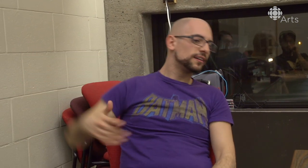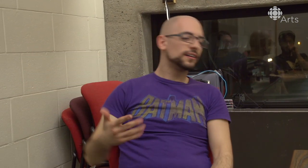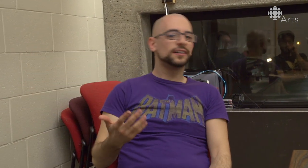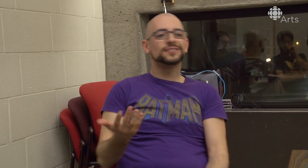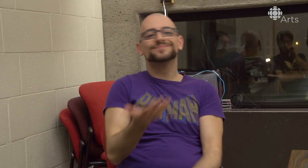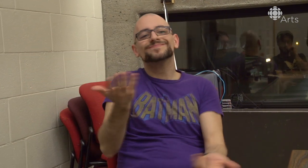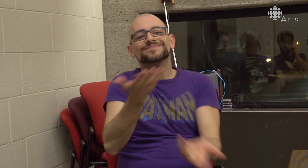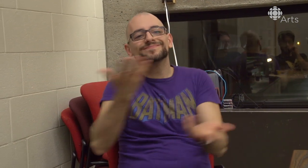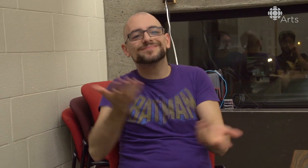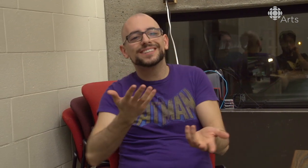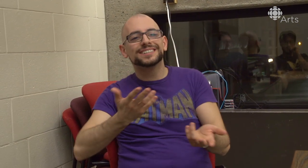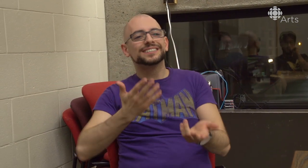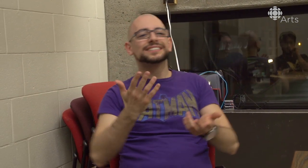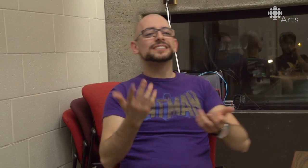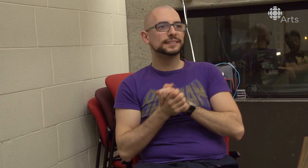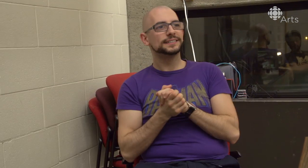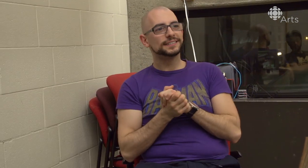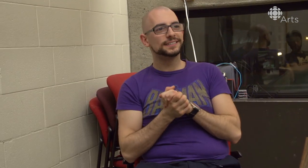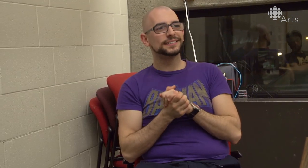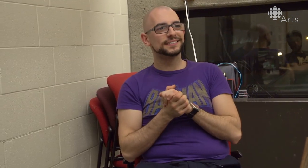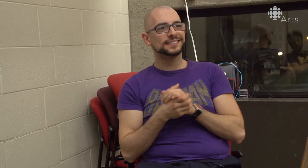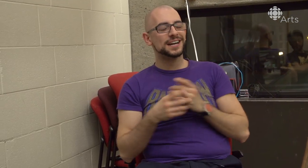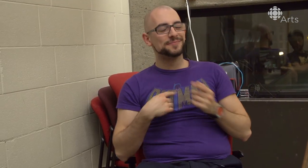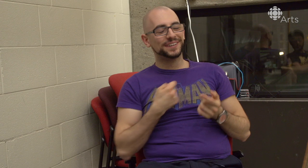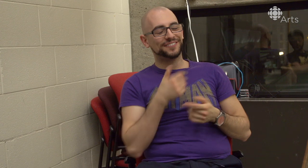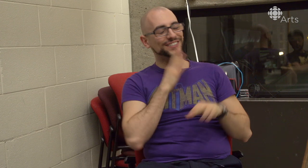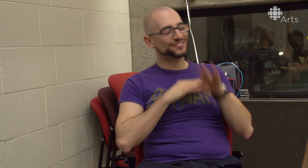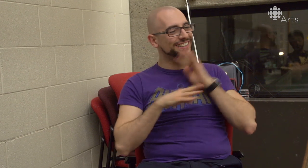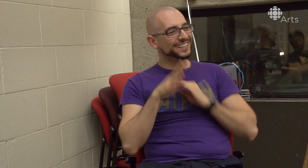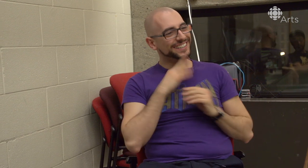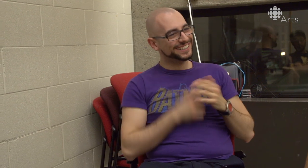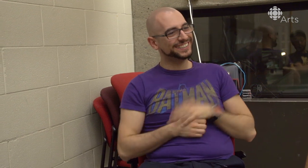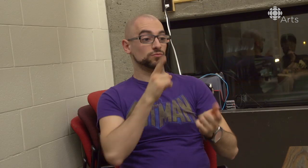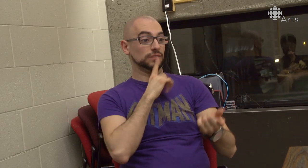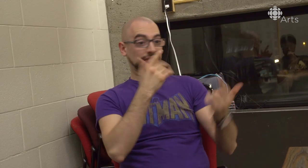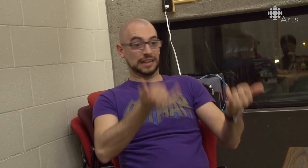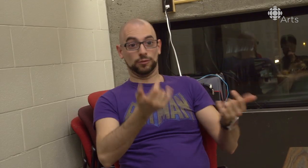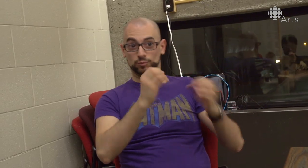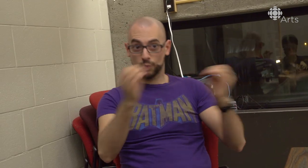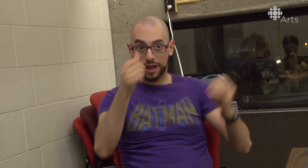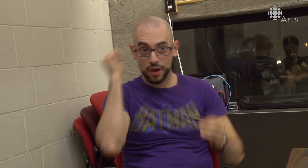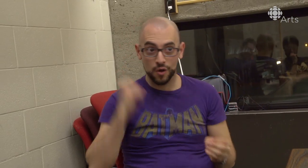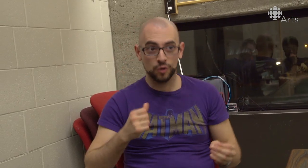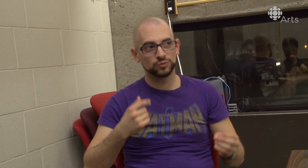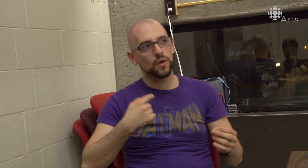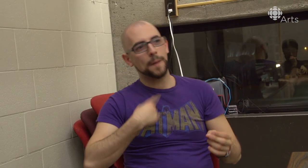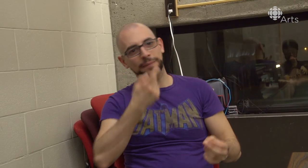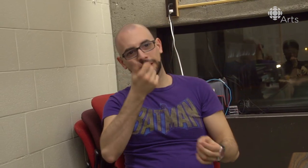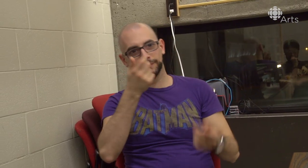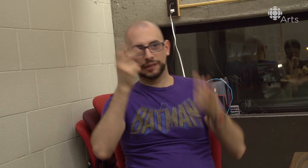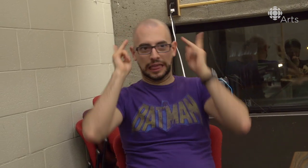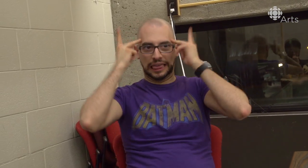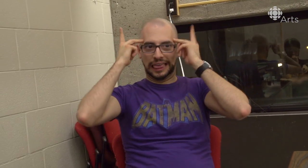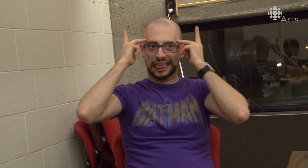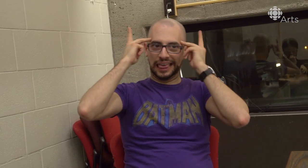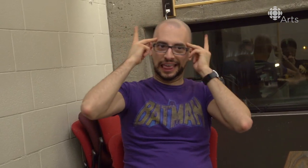Screw you!” Ugh! I'm frustrated! So right now we don't have the Ariel so I'm a bit panicked.